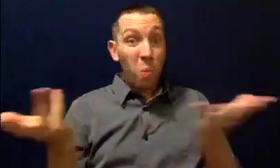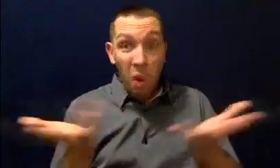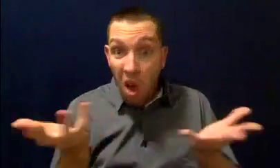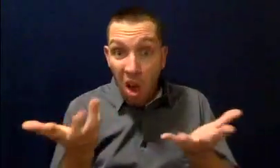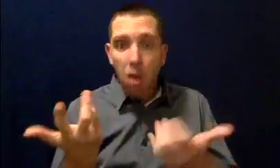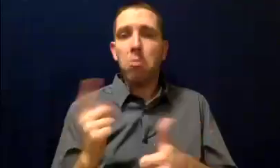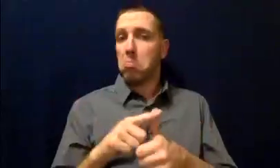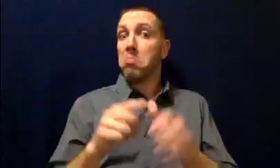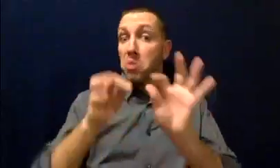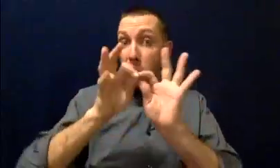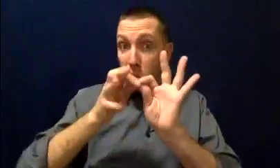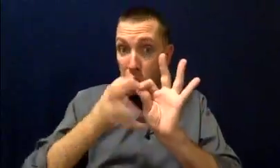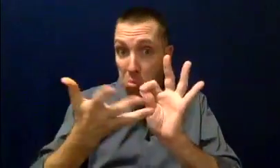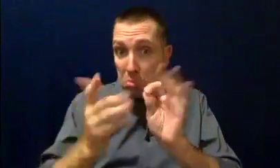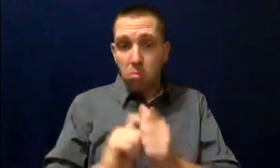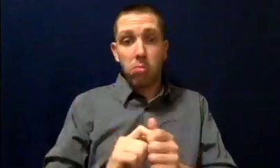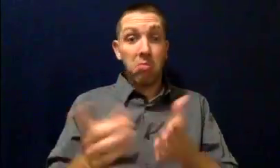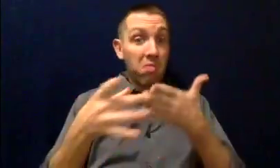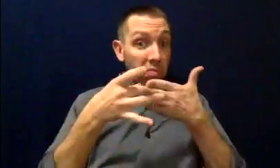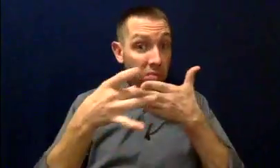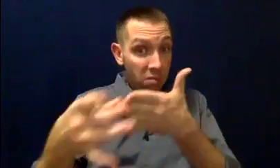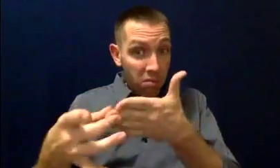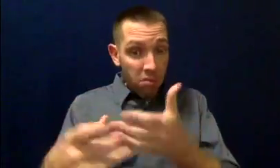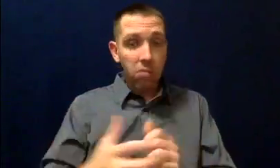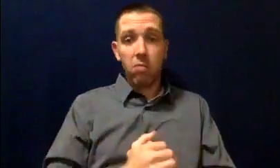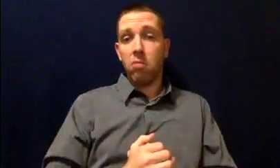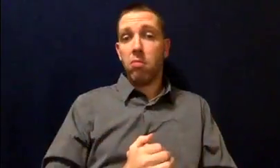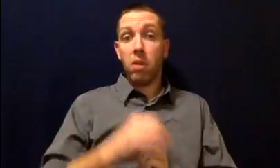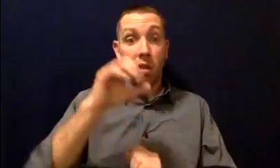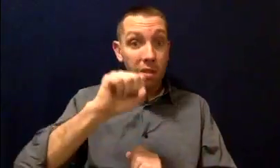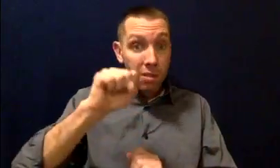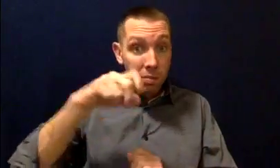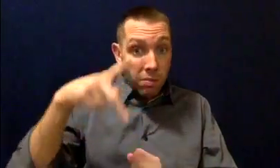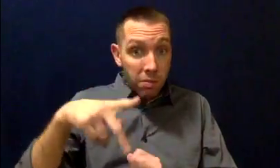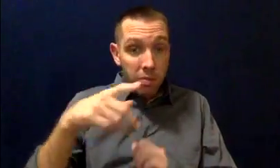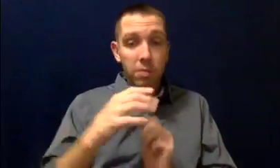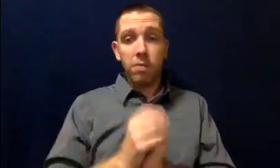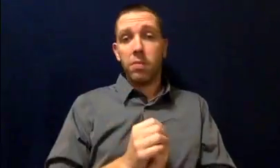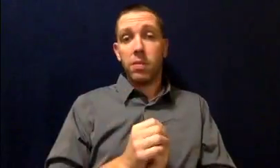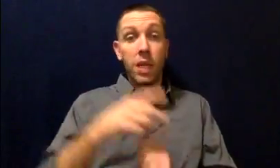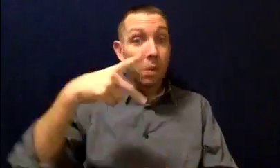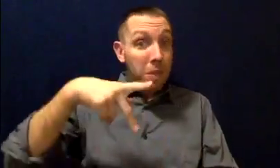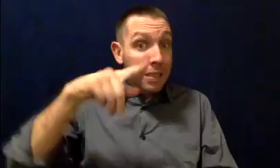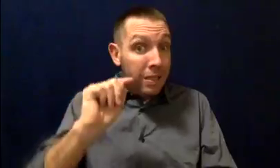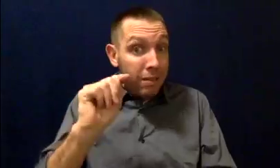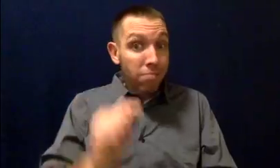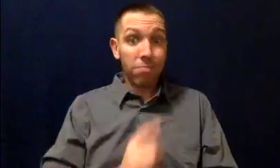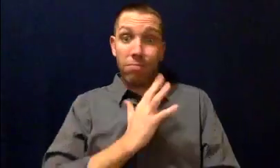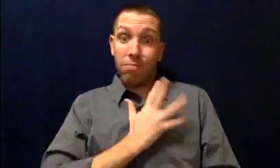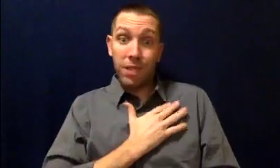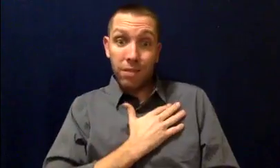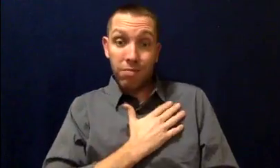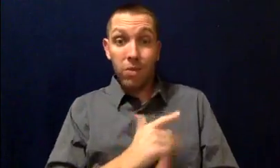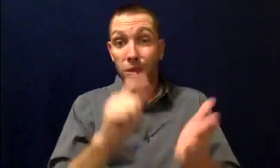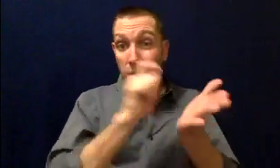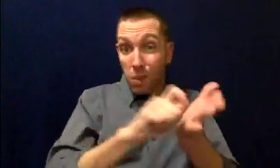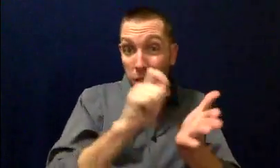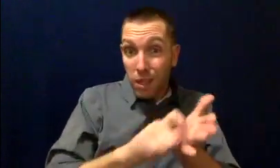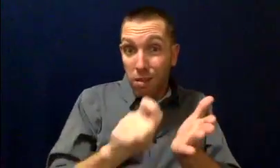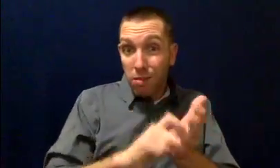Services may include: interpreters, guides, SSPs ProTactile, haptics, notetakers,